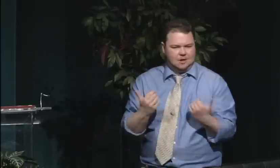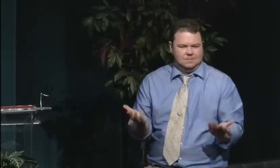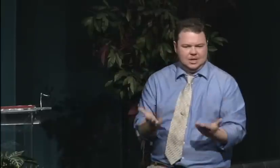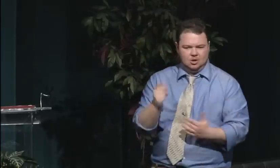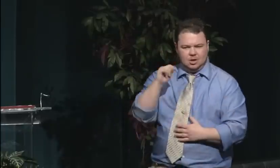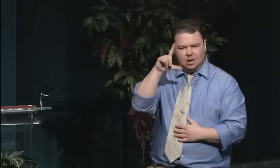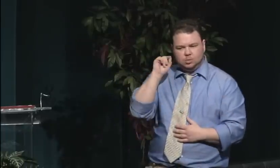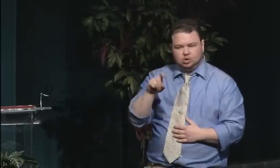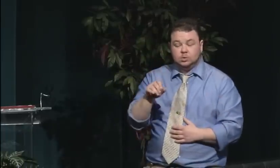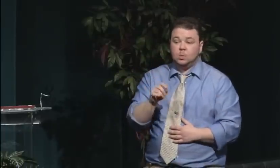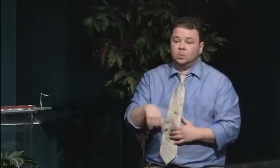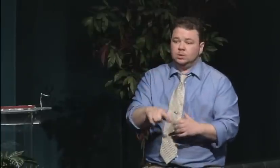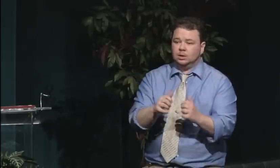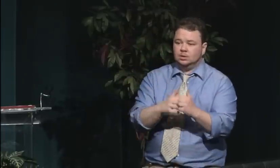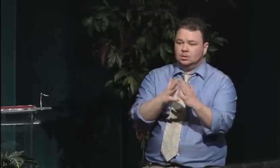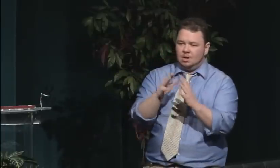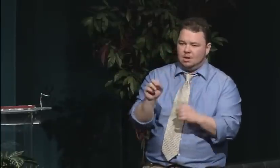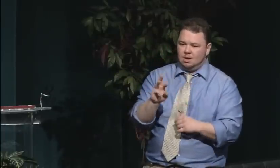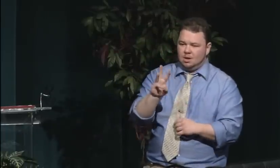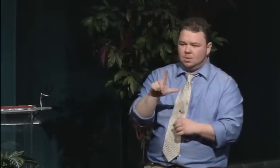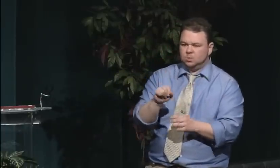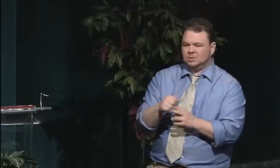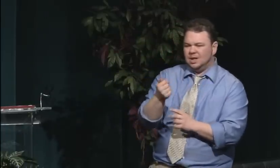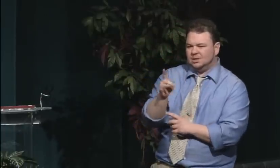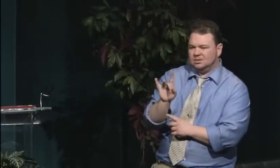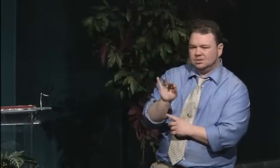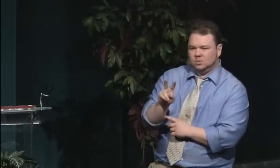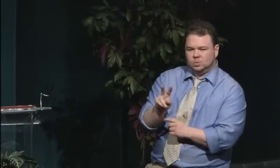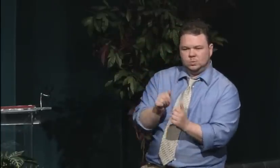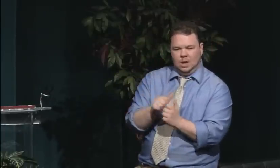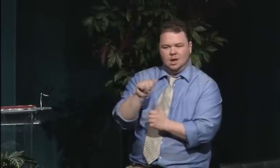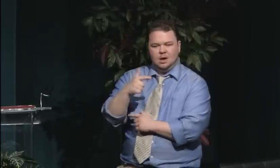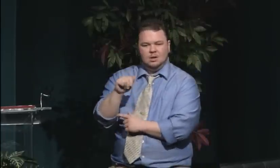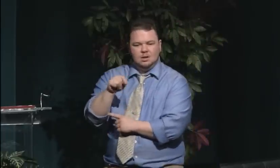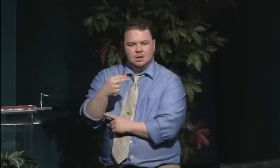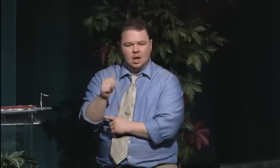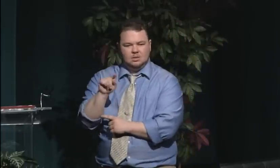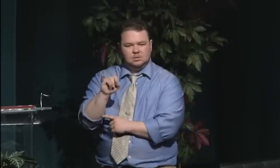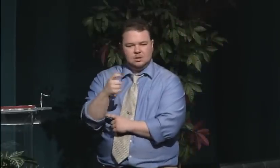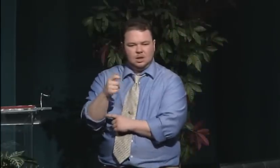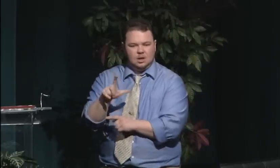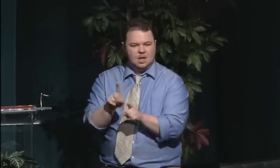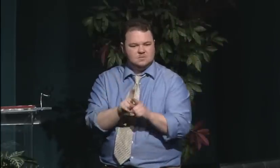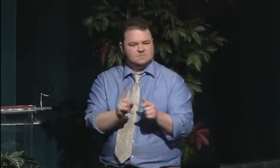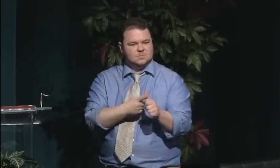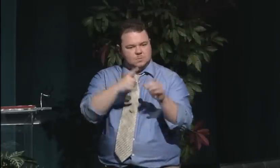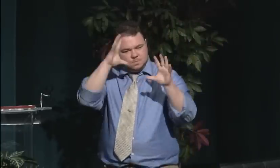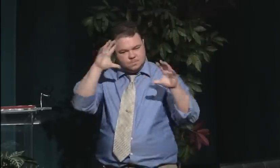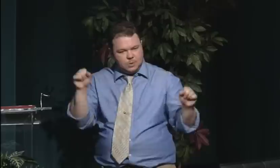They fought back. They continued to fight. Issues were shared in valedictorian speeches.